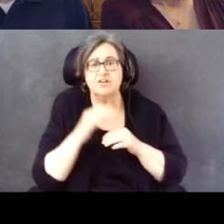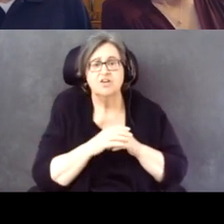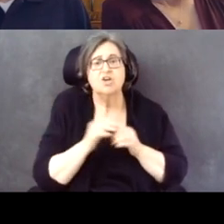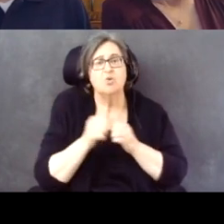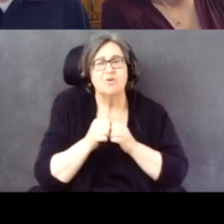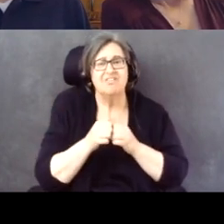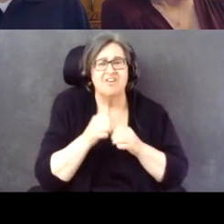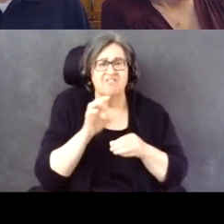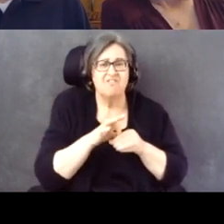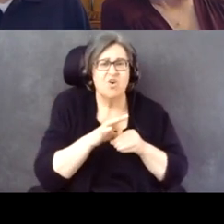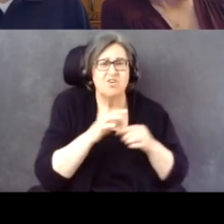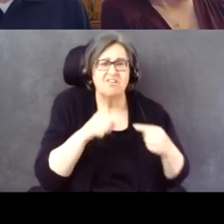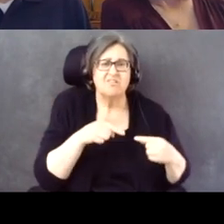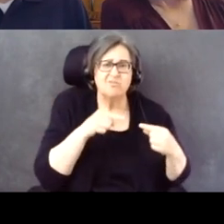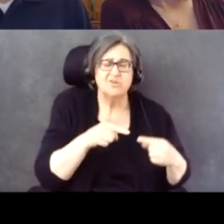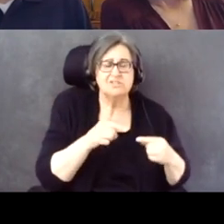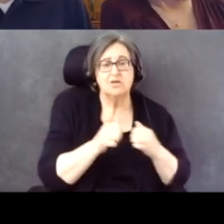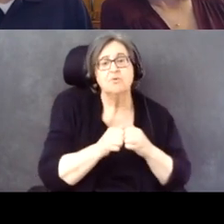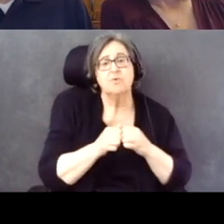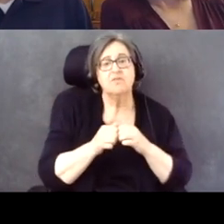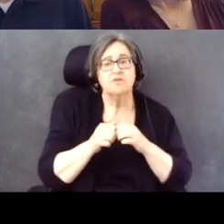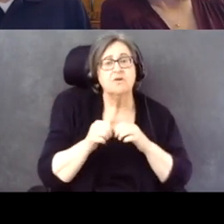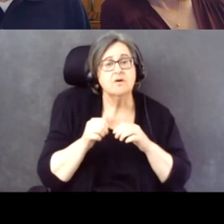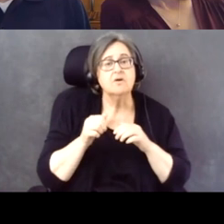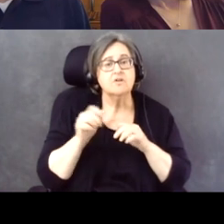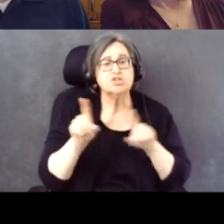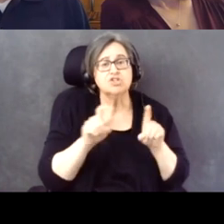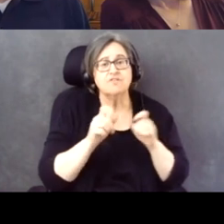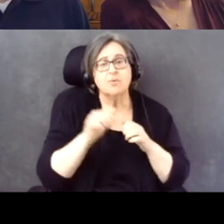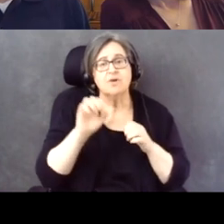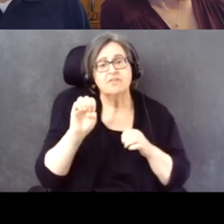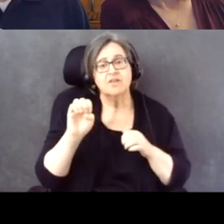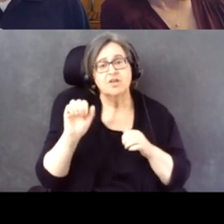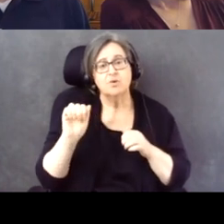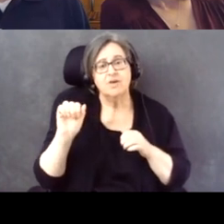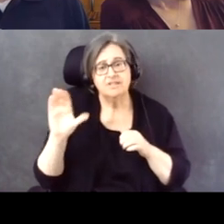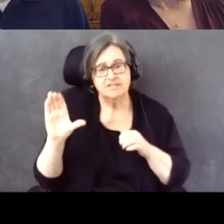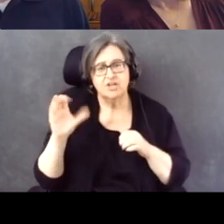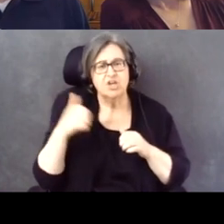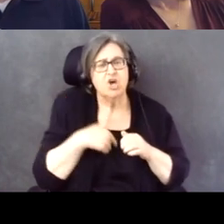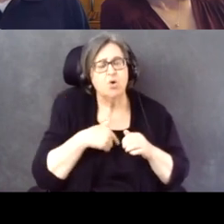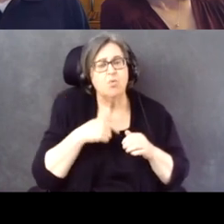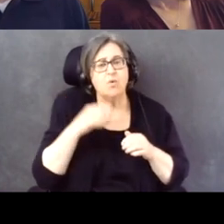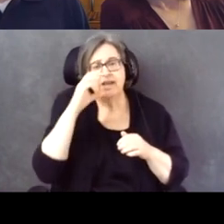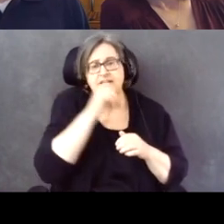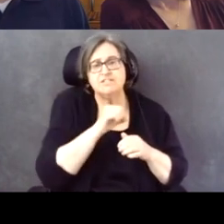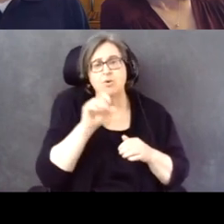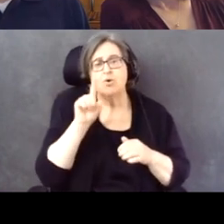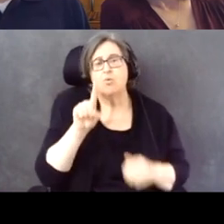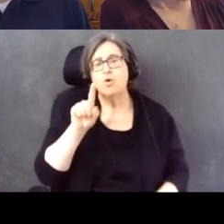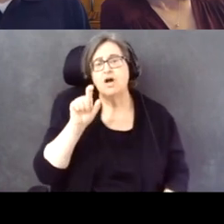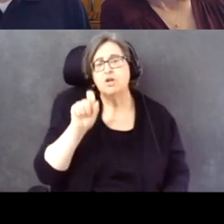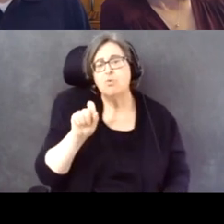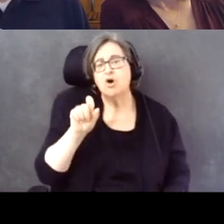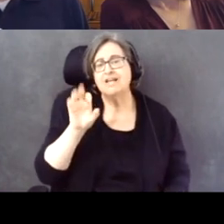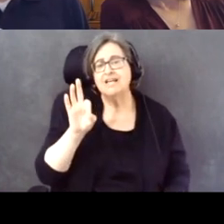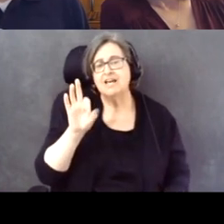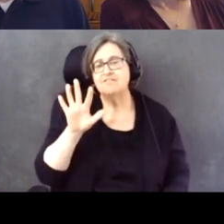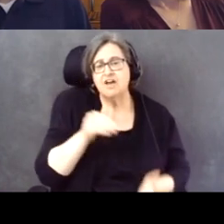EAC last year, we estimate that 1.795 million voters with disabilities almost 2 million